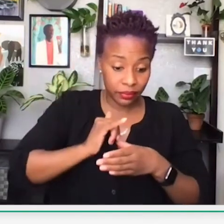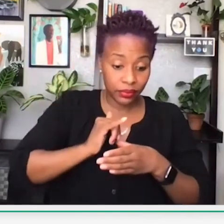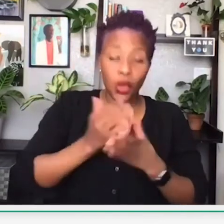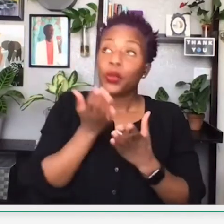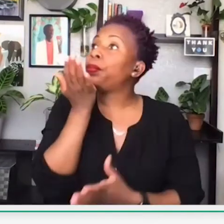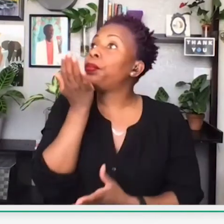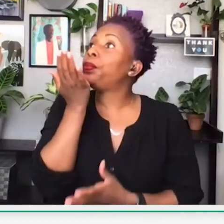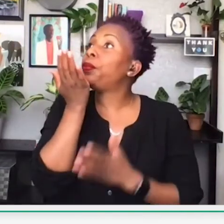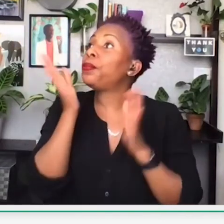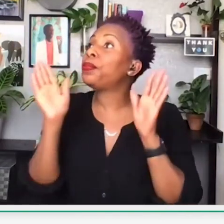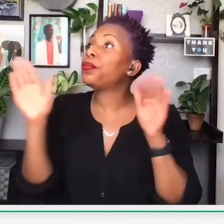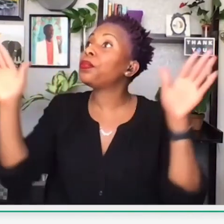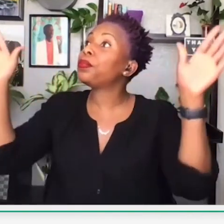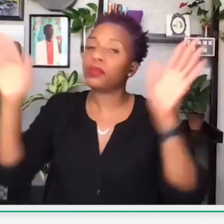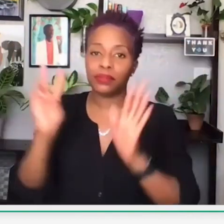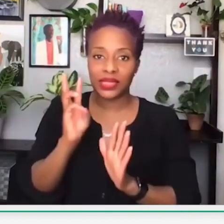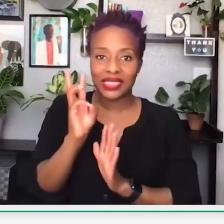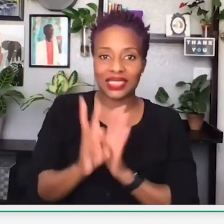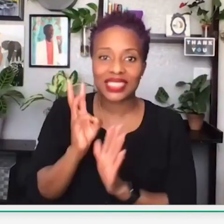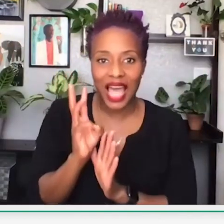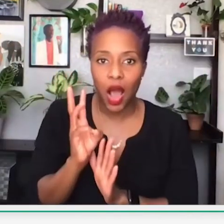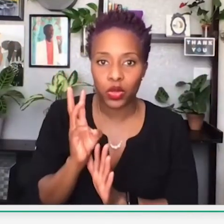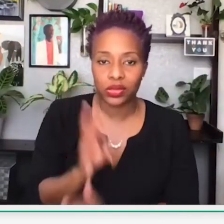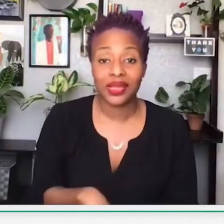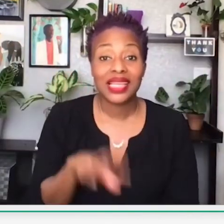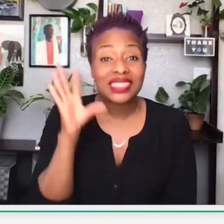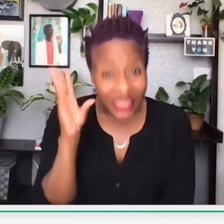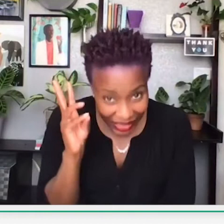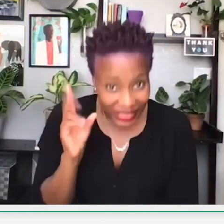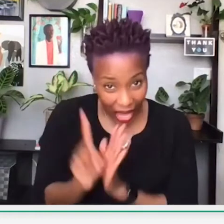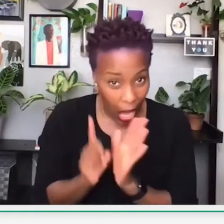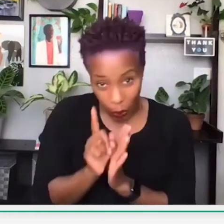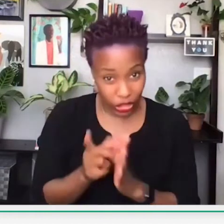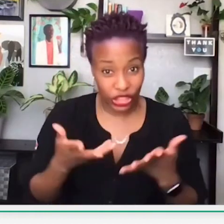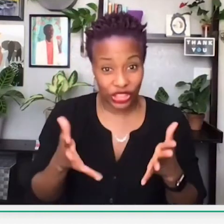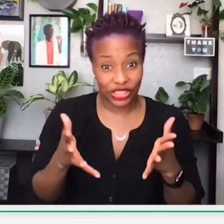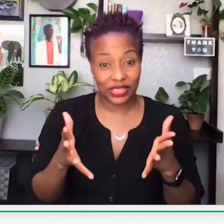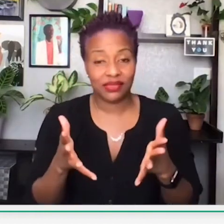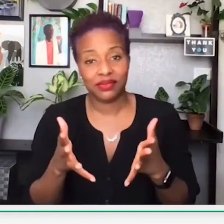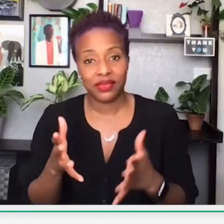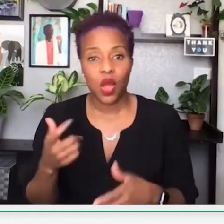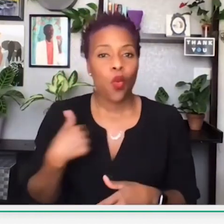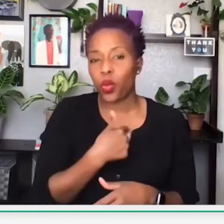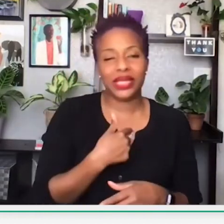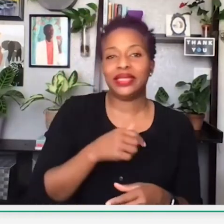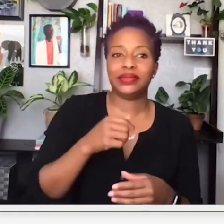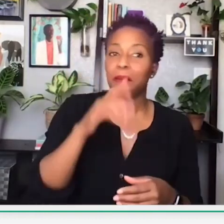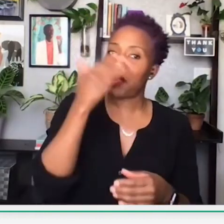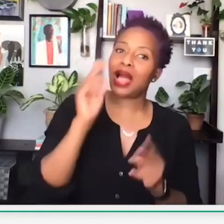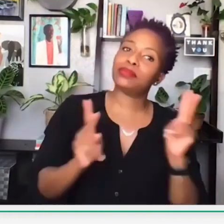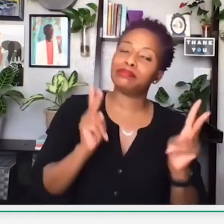And then, for the black community, it circulates only for 6 hours! And you just see those dollars have wings and fly away.